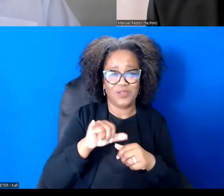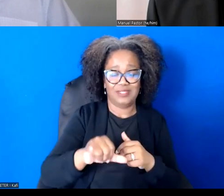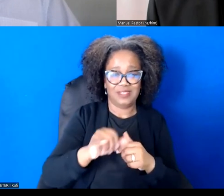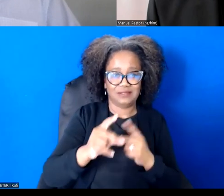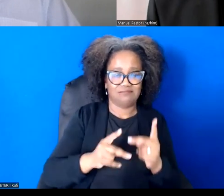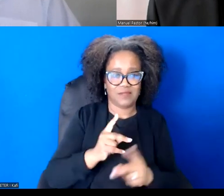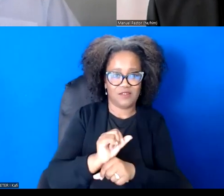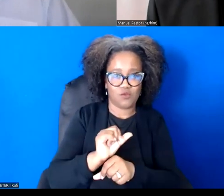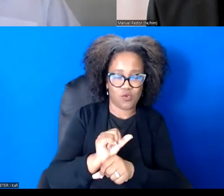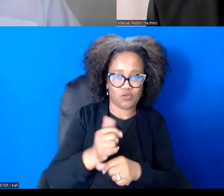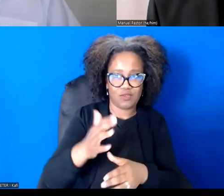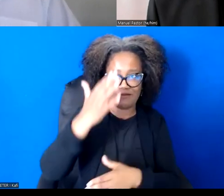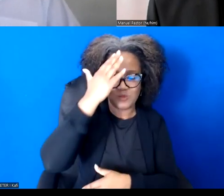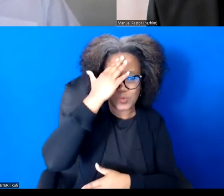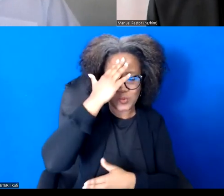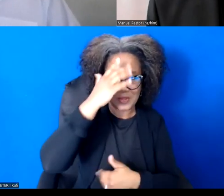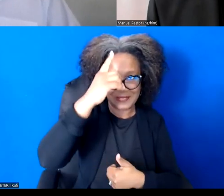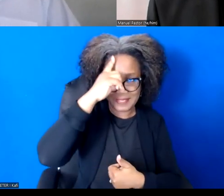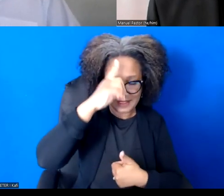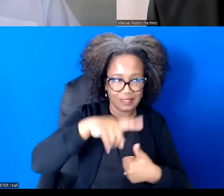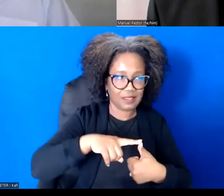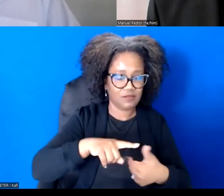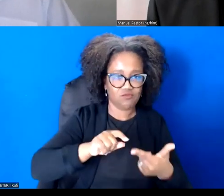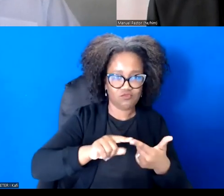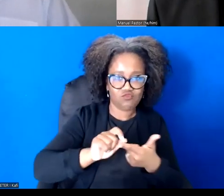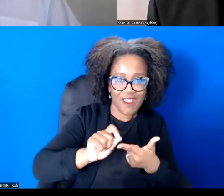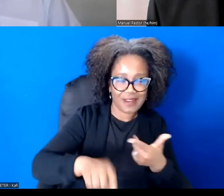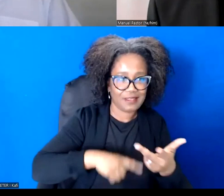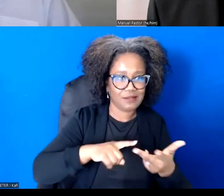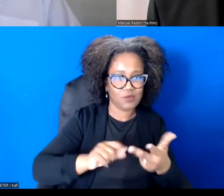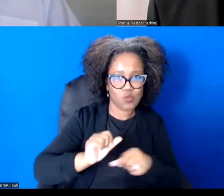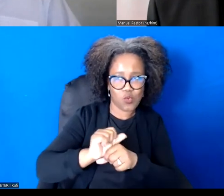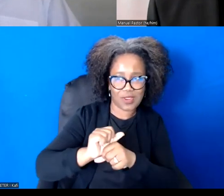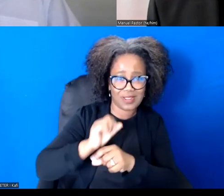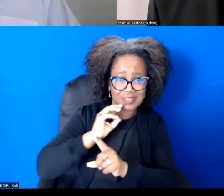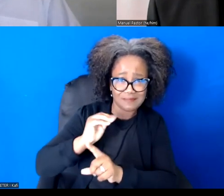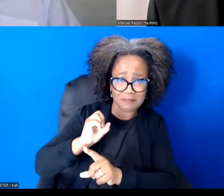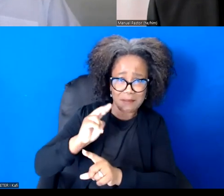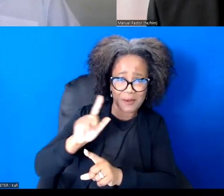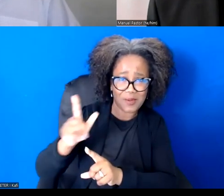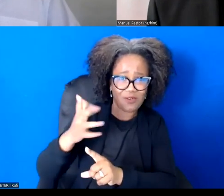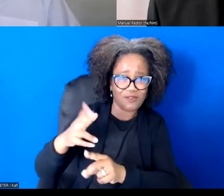writing, working as Manuel makes such an eloquent statement is always true process.